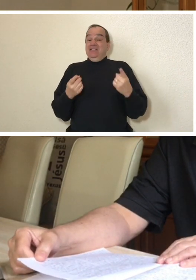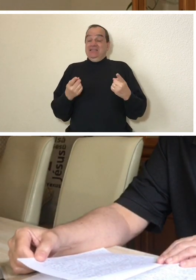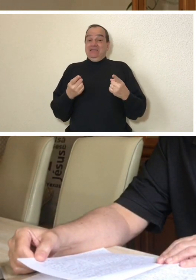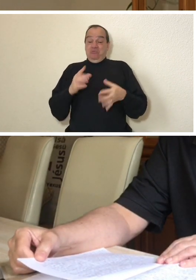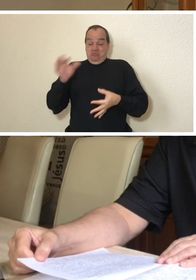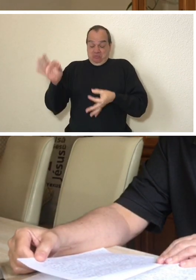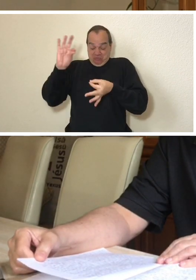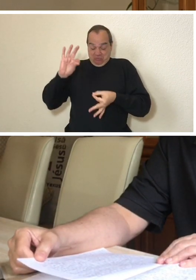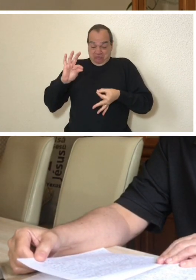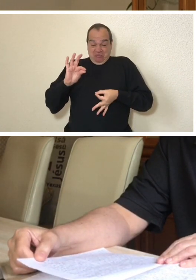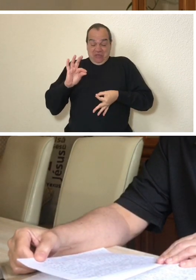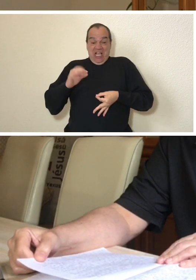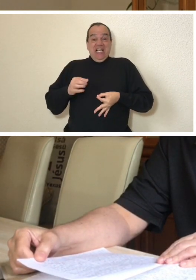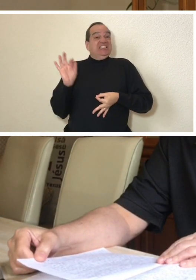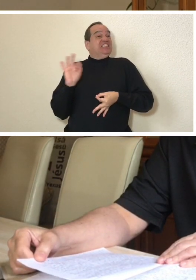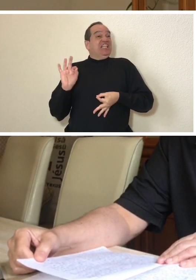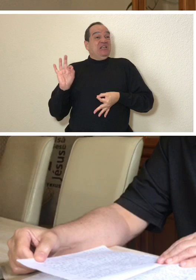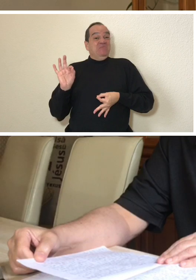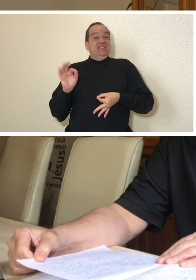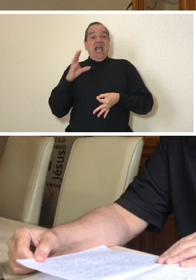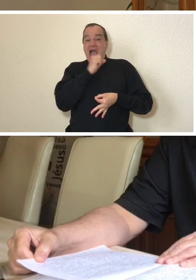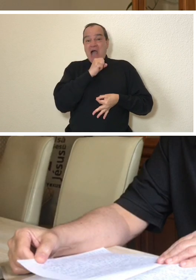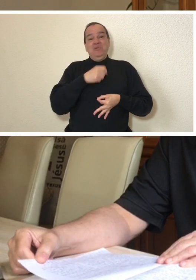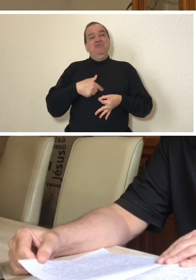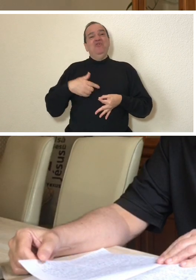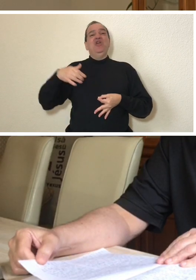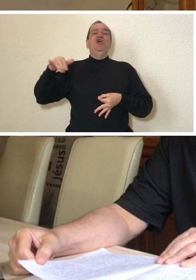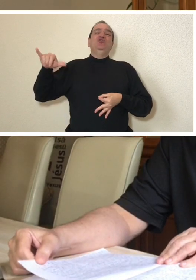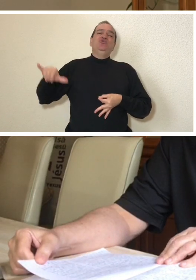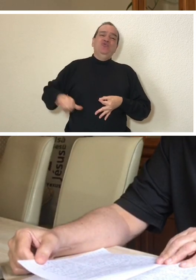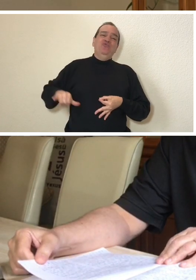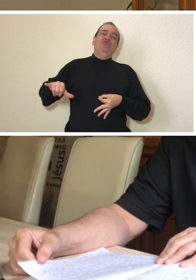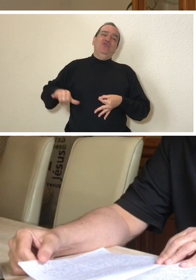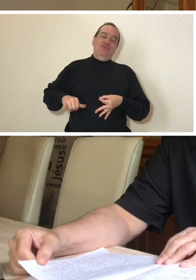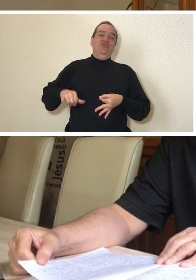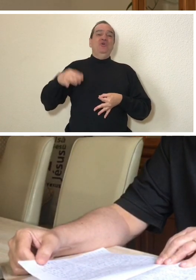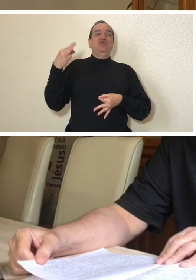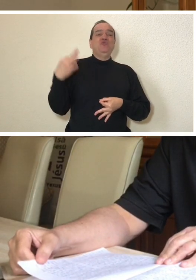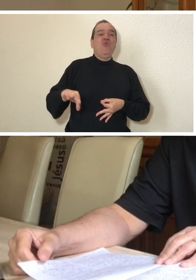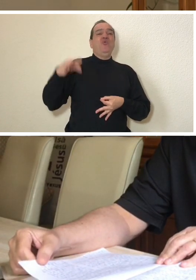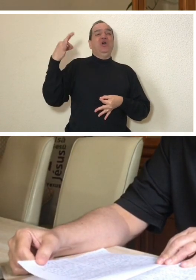for me it became something really uncomfortable and painful